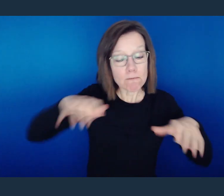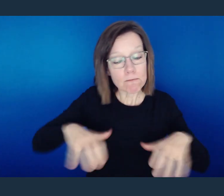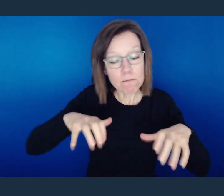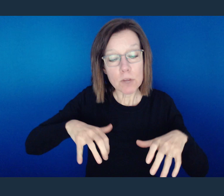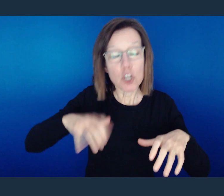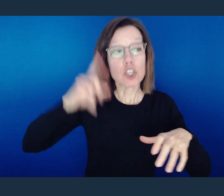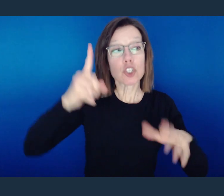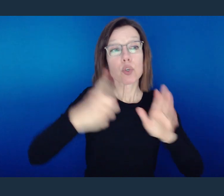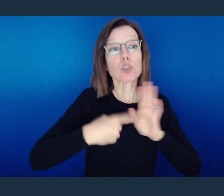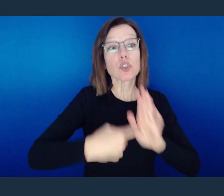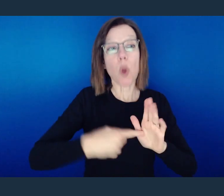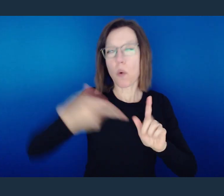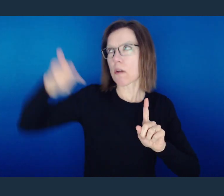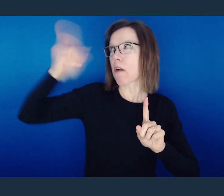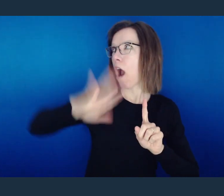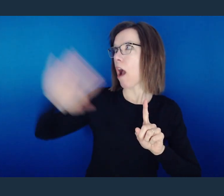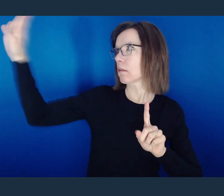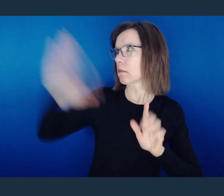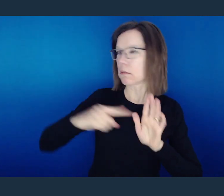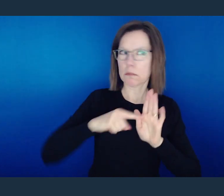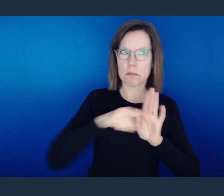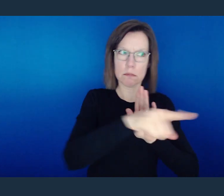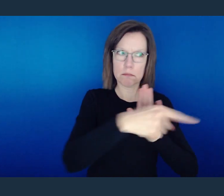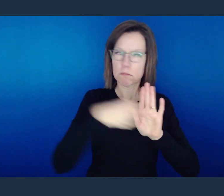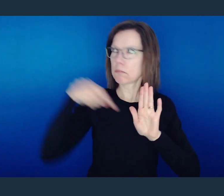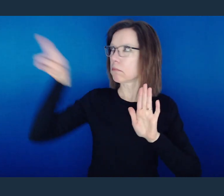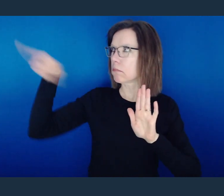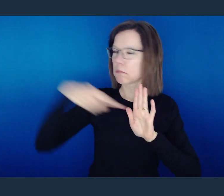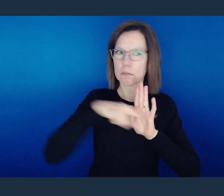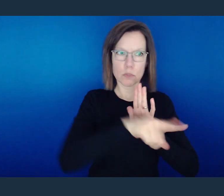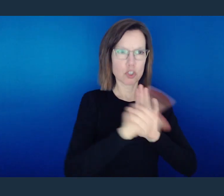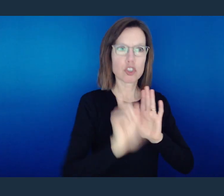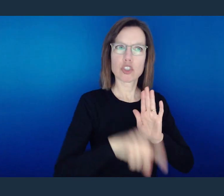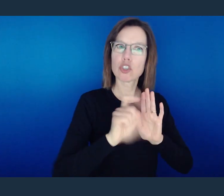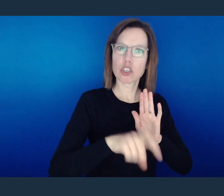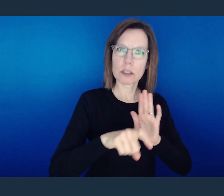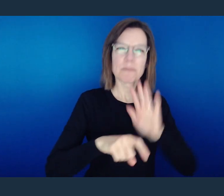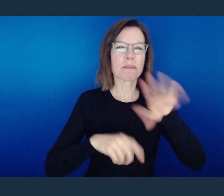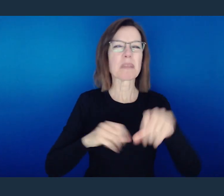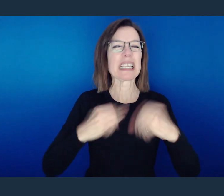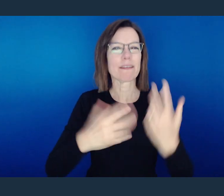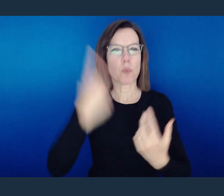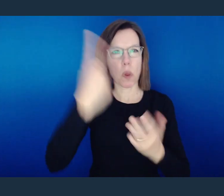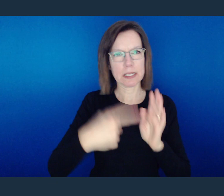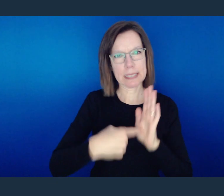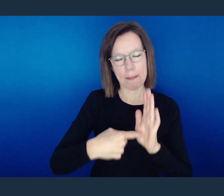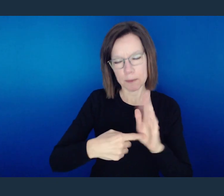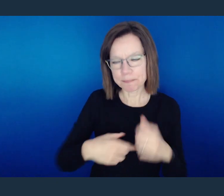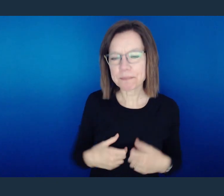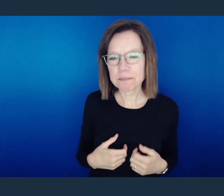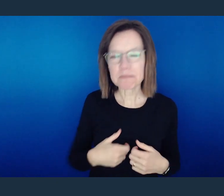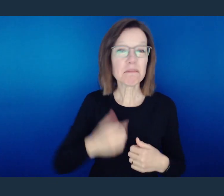And when people who don't know the God you serve see that, they get an impression of the God you serve. Let me give you an example.